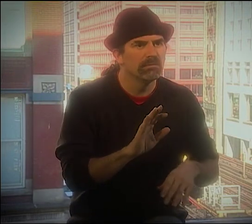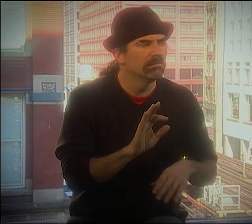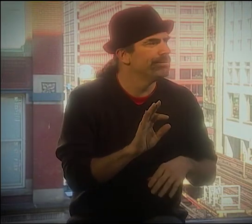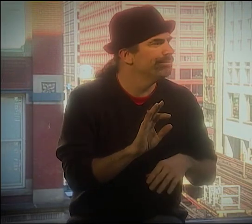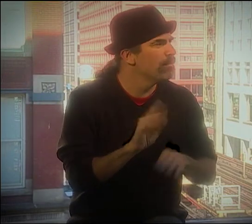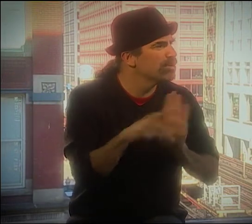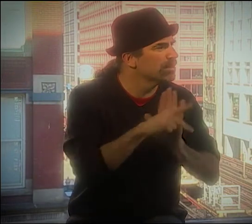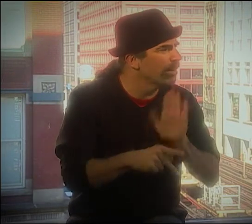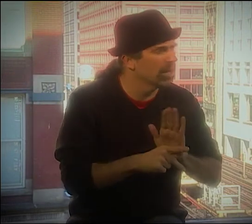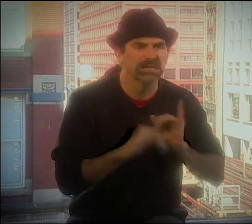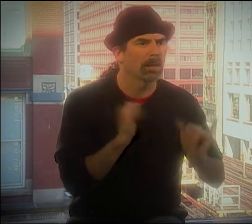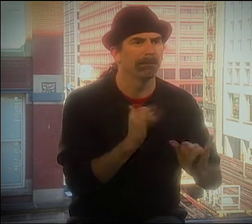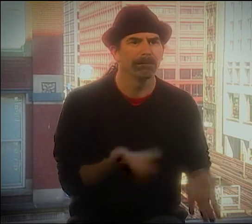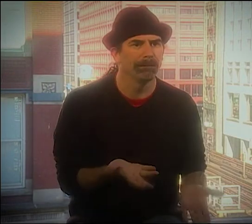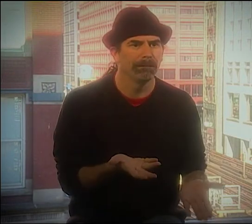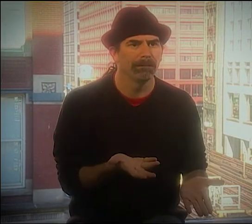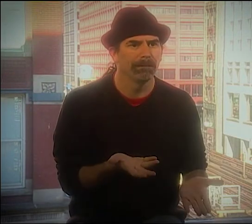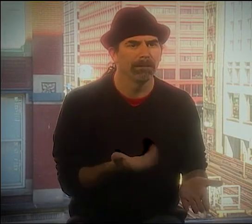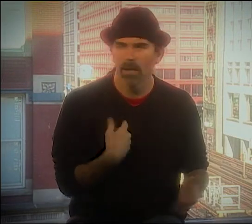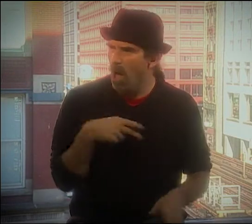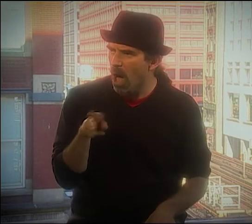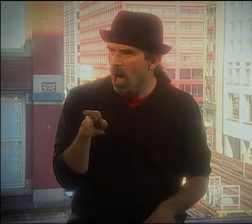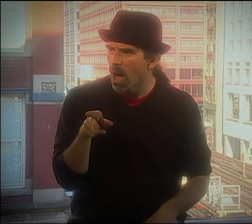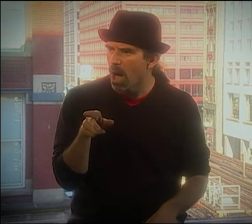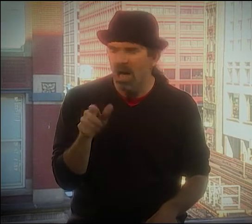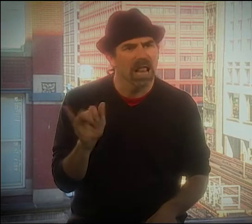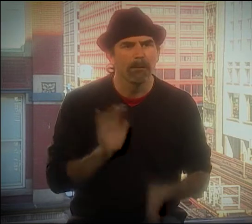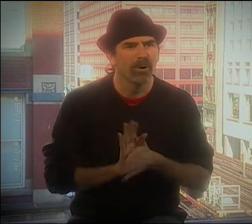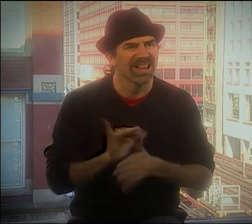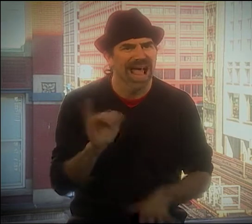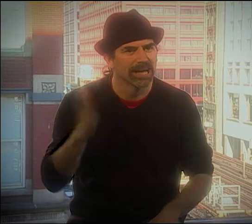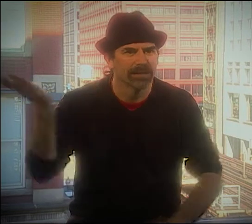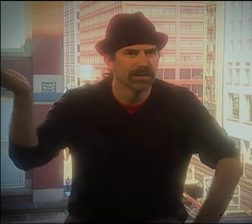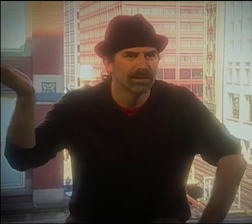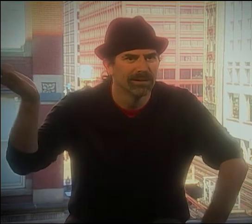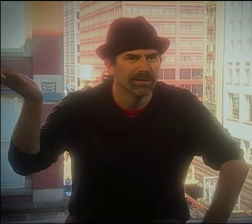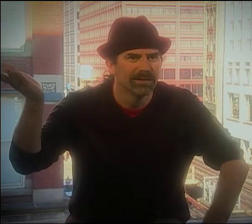HE BECAME IT. YOU KNOW, THE PRINCIPAL WAS EXACTLY THE SAME.